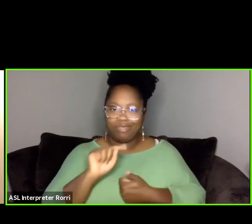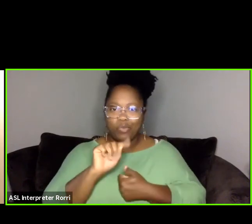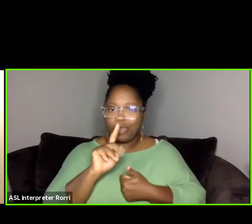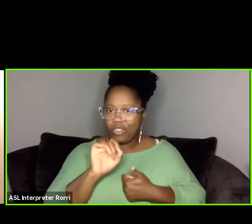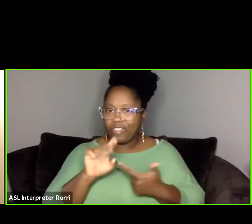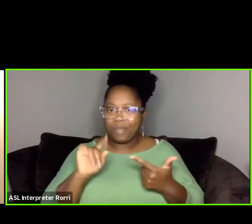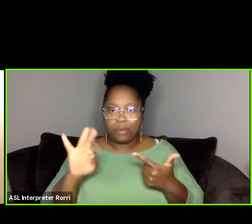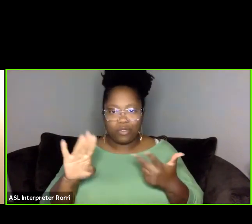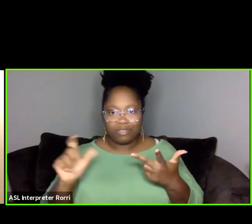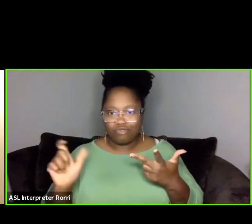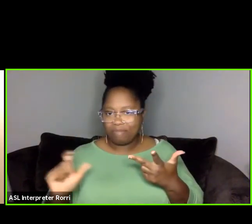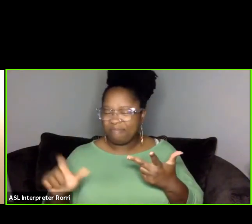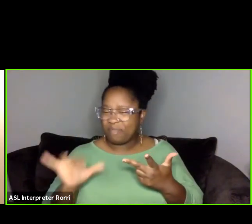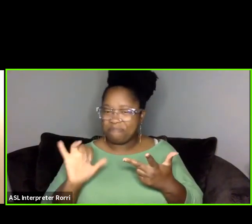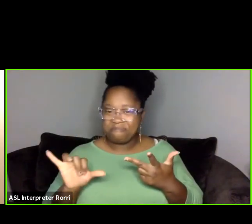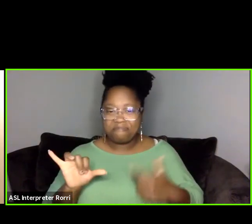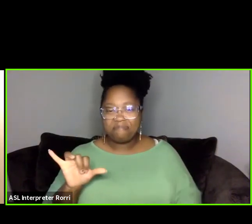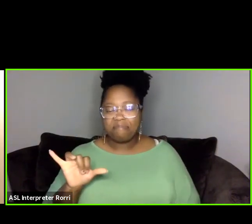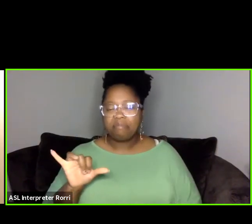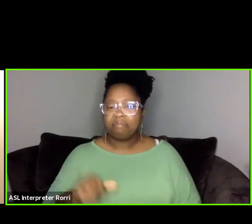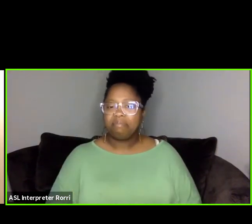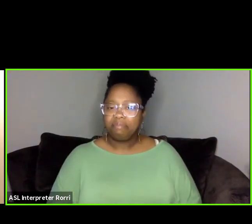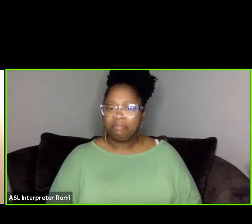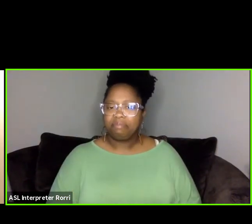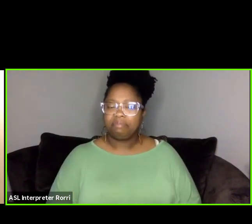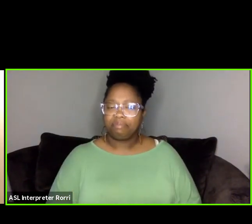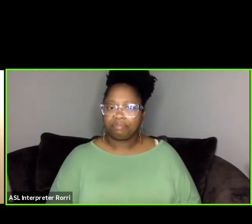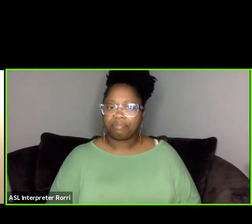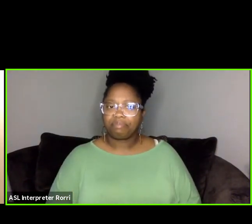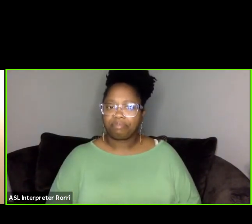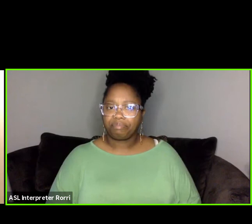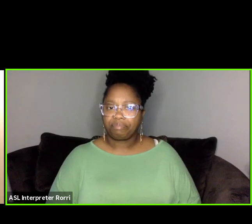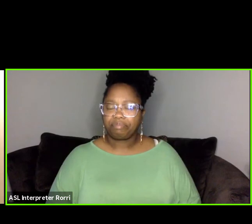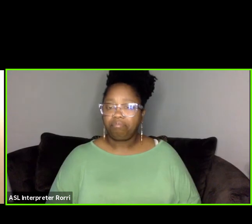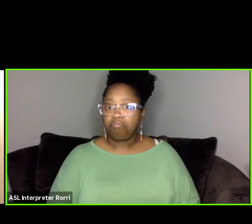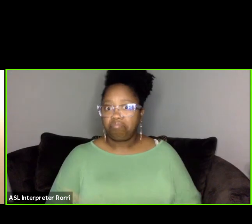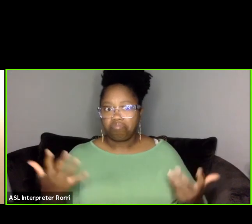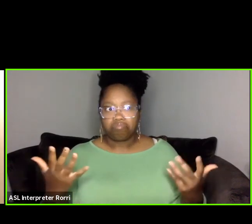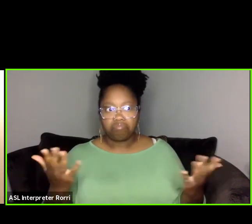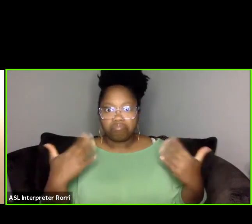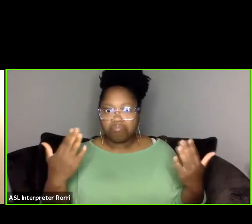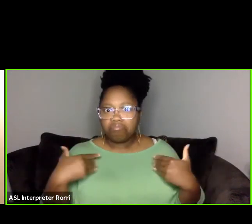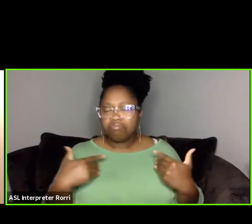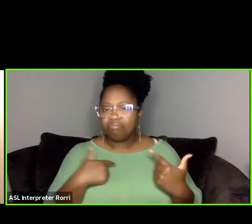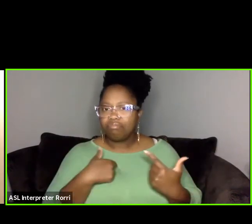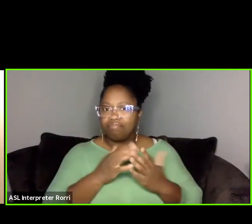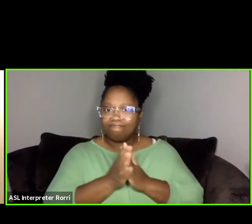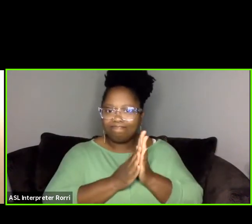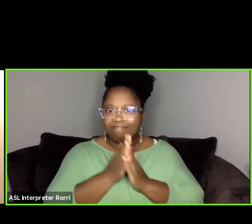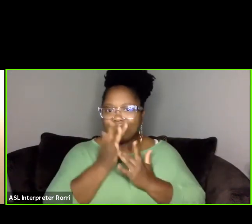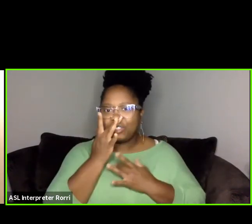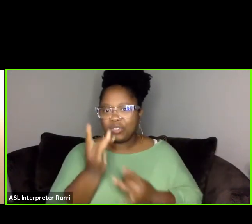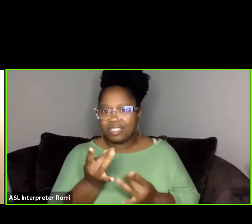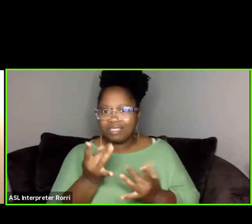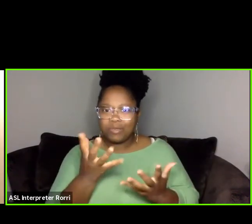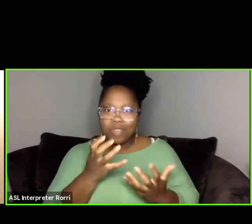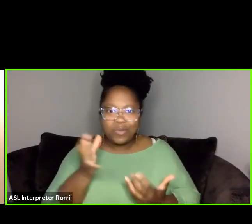And yeah, and I'm really interested, you know, and open to hearing more about the work that everybody's doing.